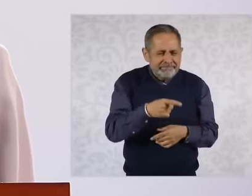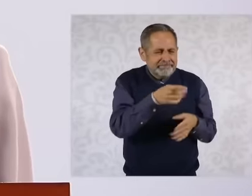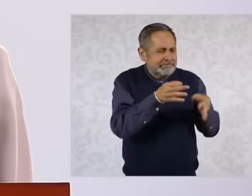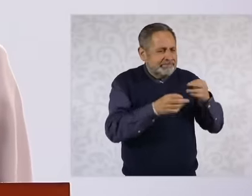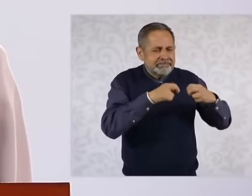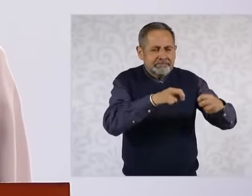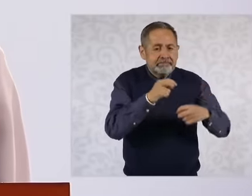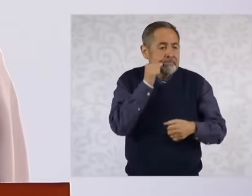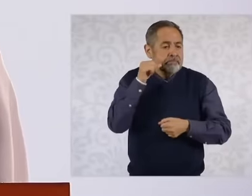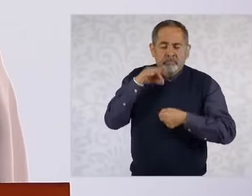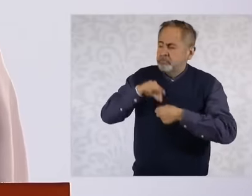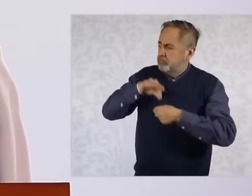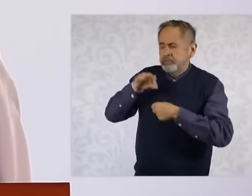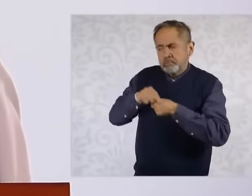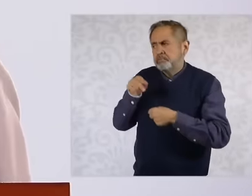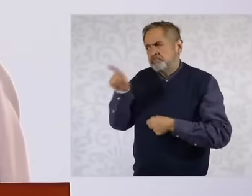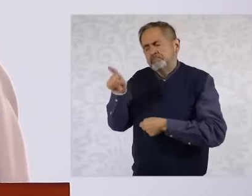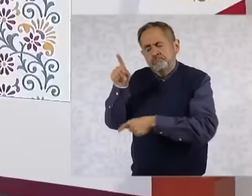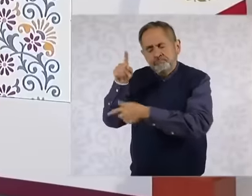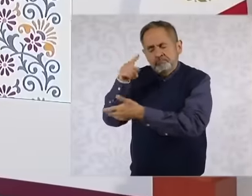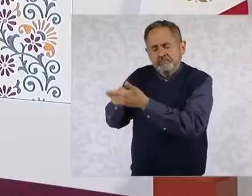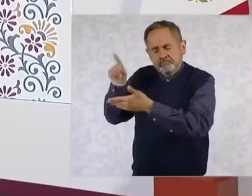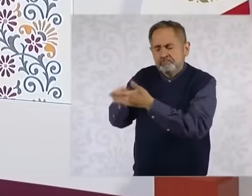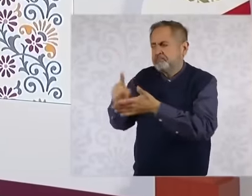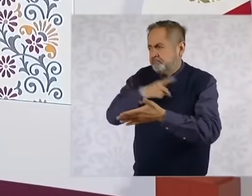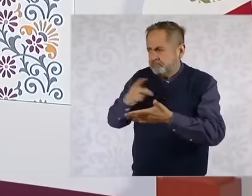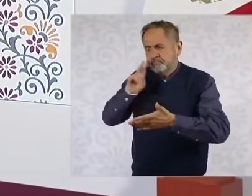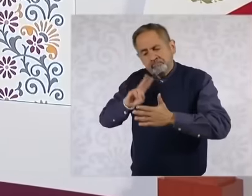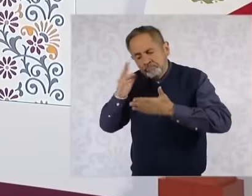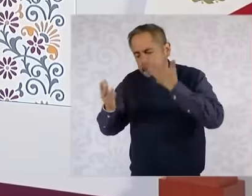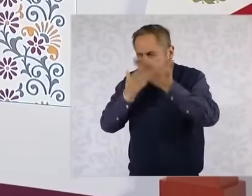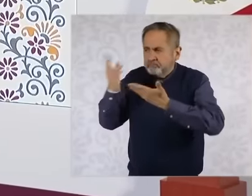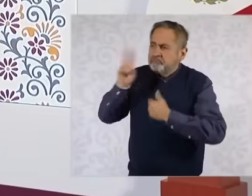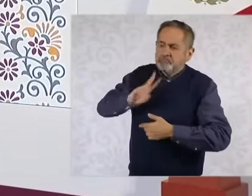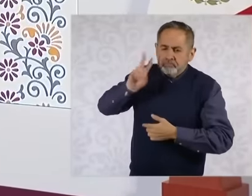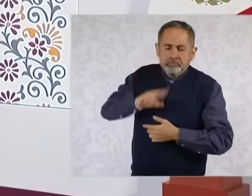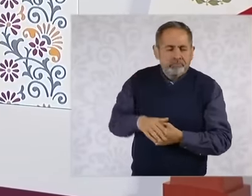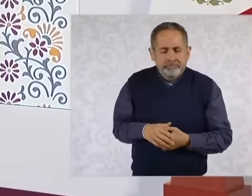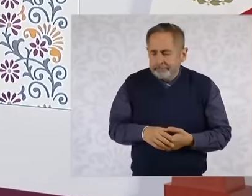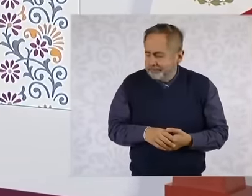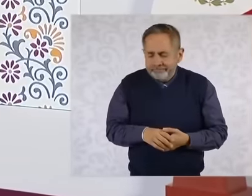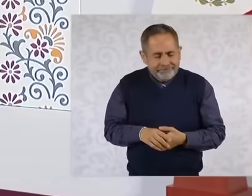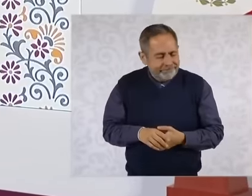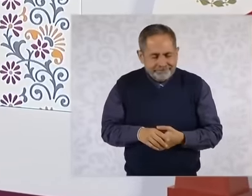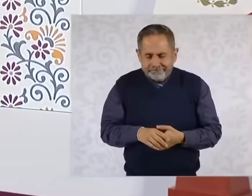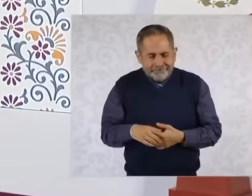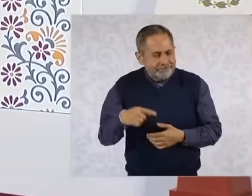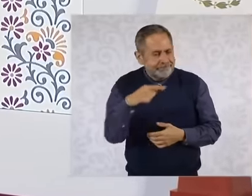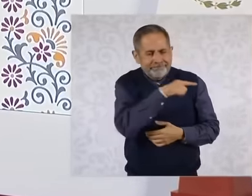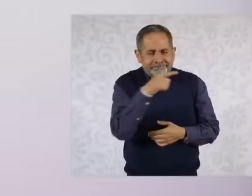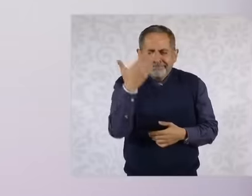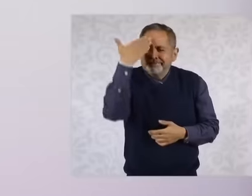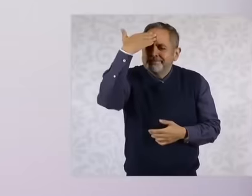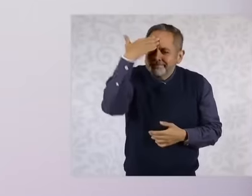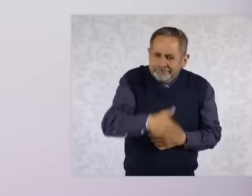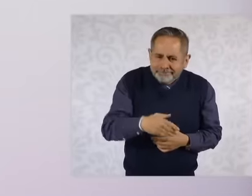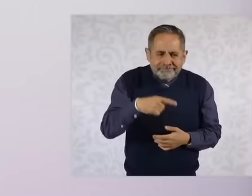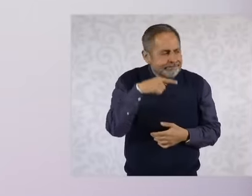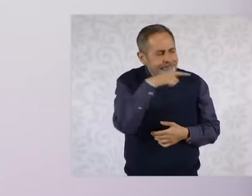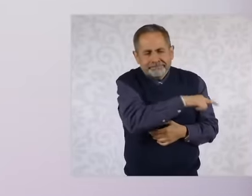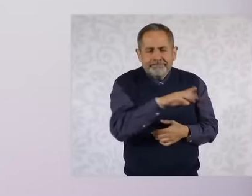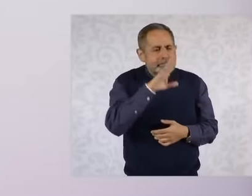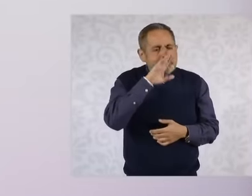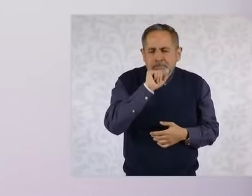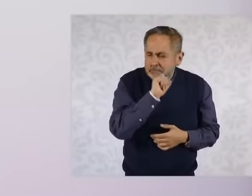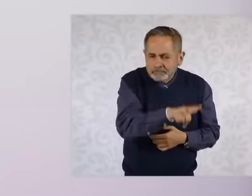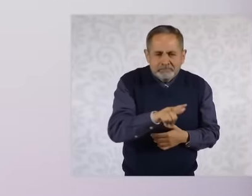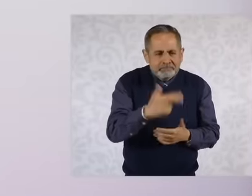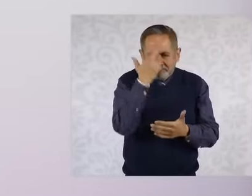voted to analyze the reform of the judiciary know that they are proceeding illegally. They